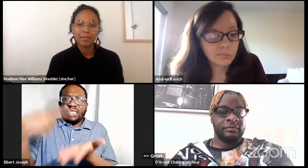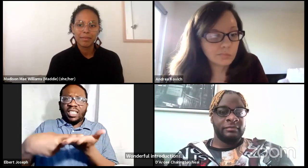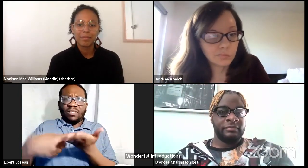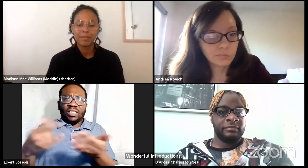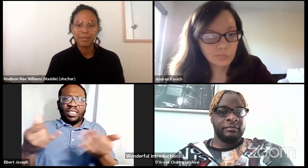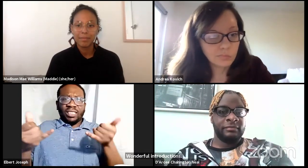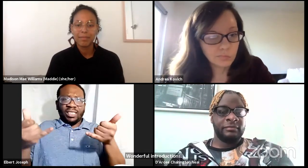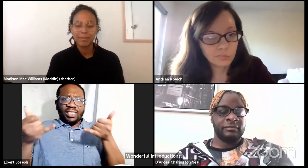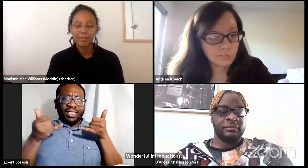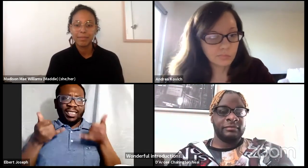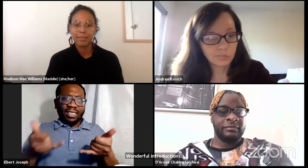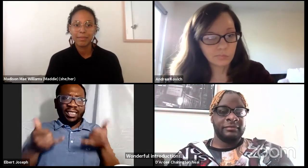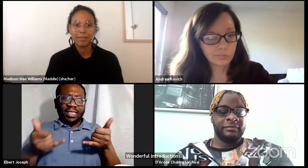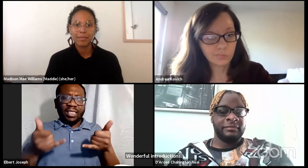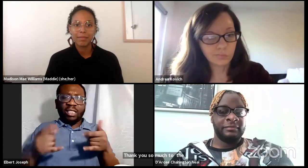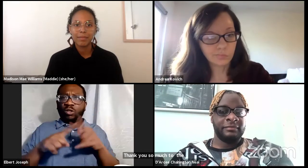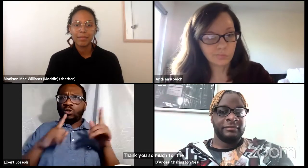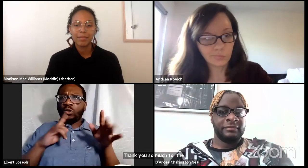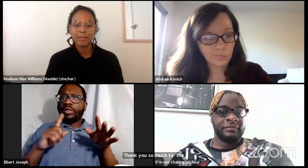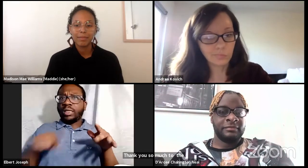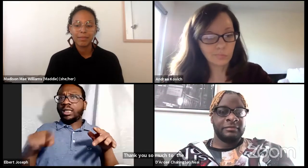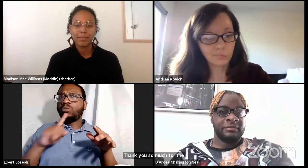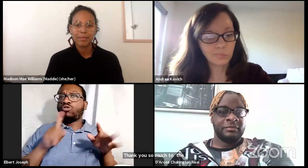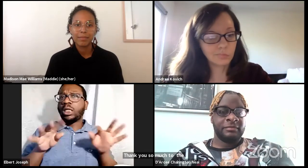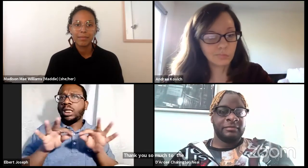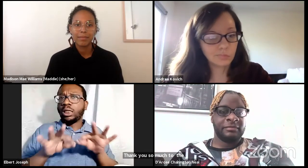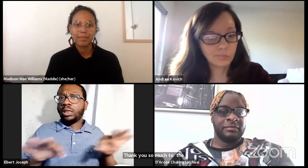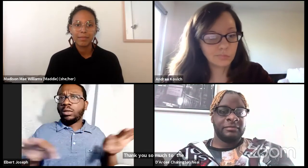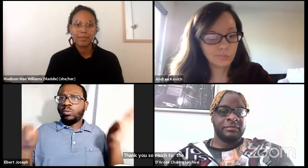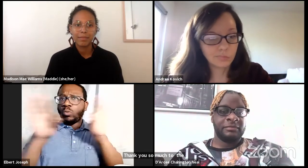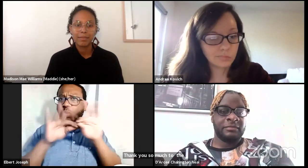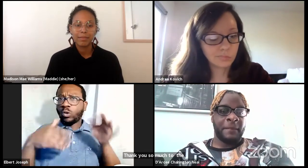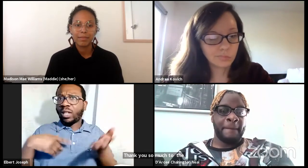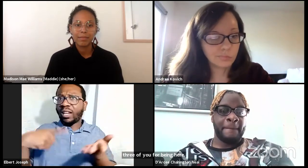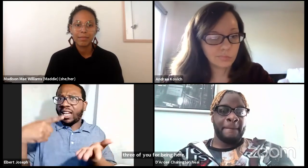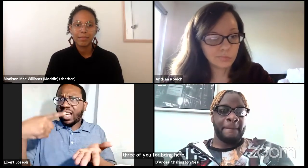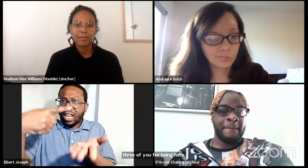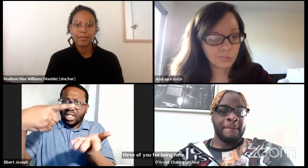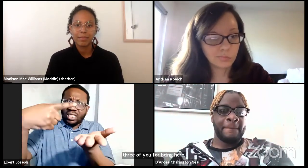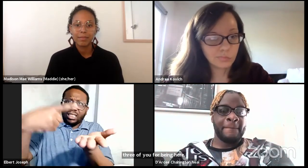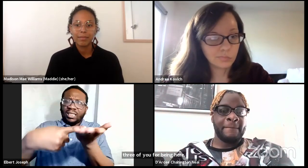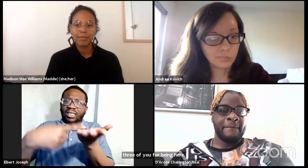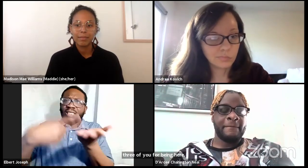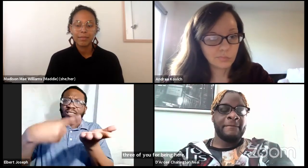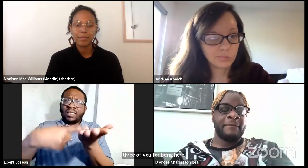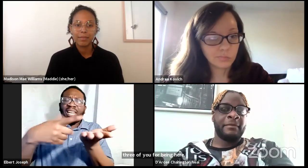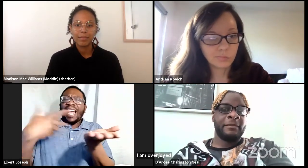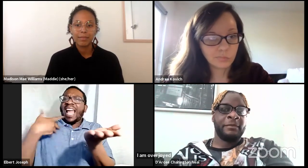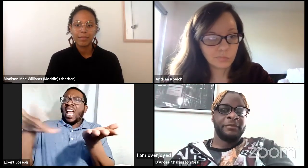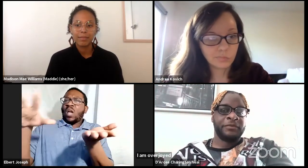I am overjoyed to have our discussion this evening. I really feel that this discussion is quite critical